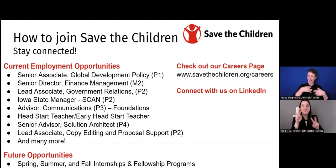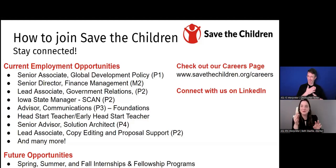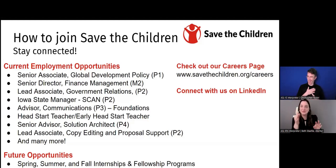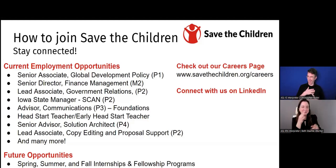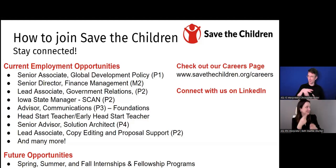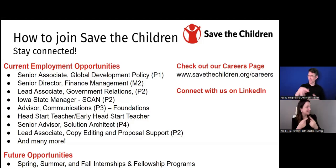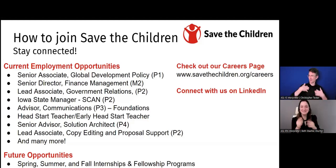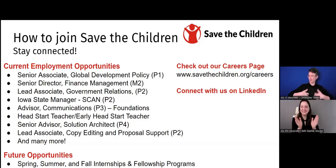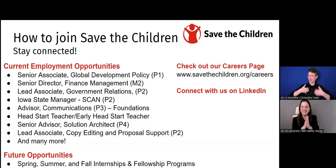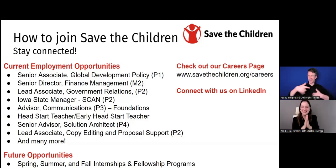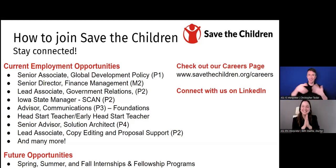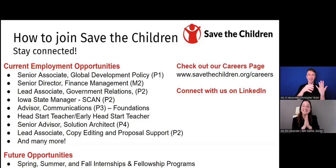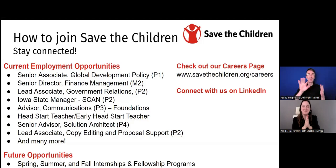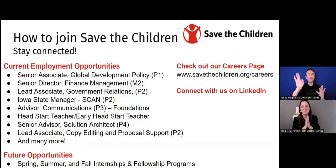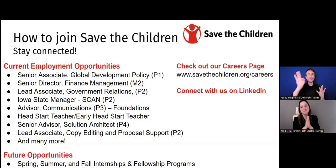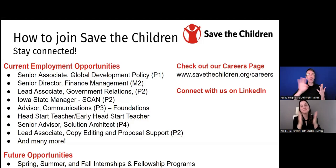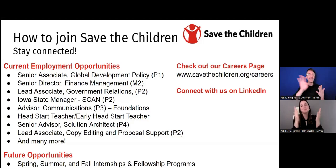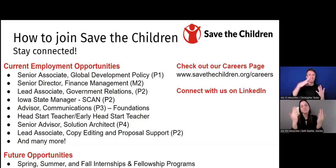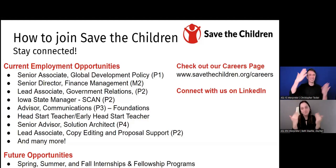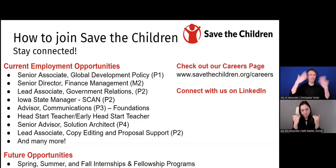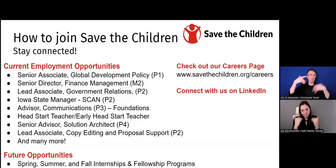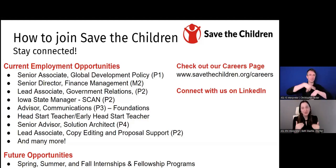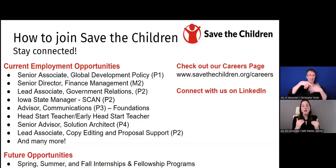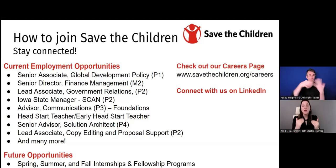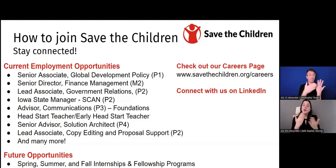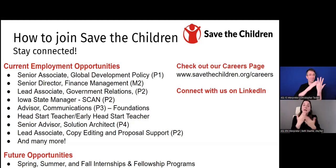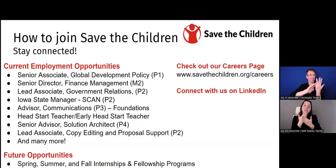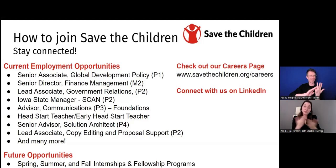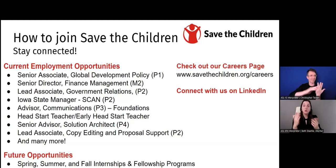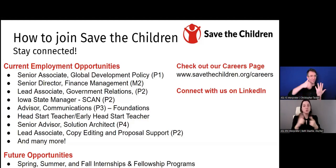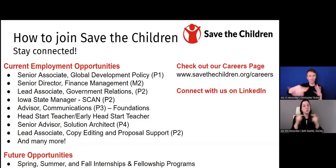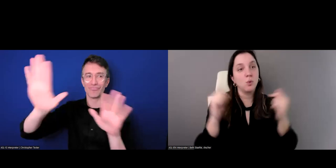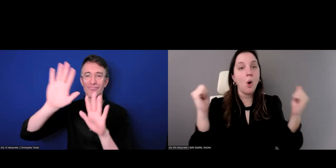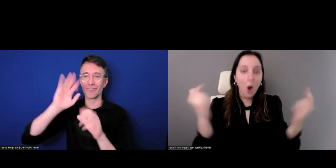Thank you so much to our presenters.